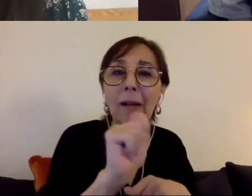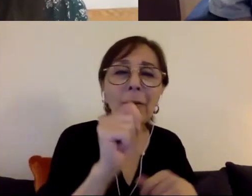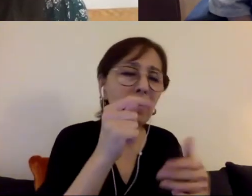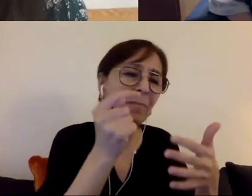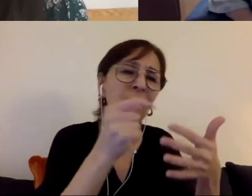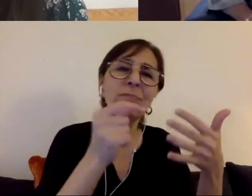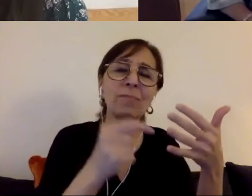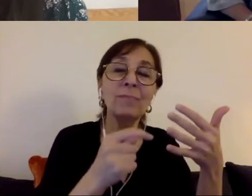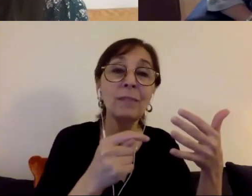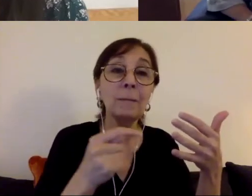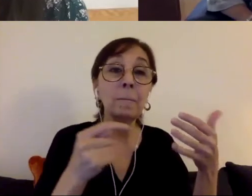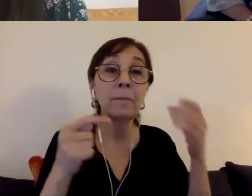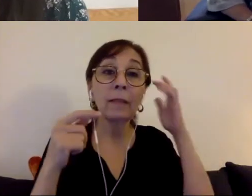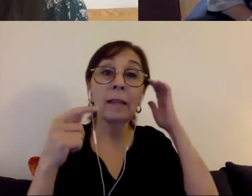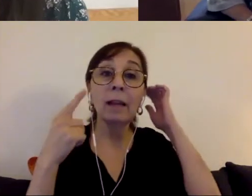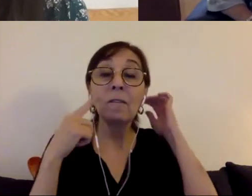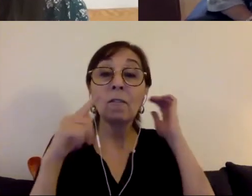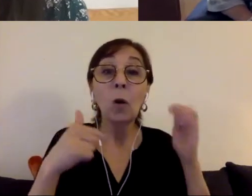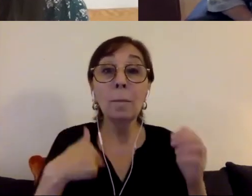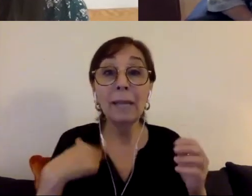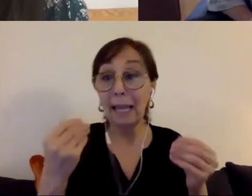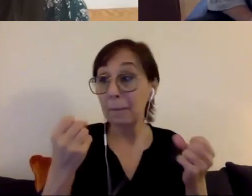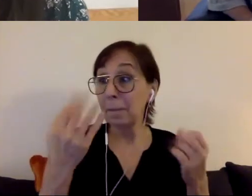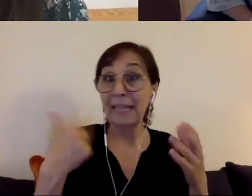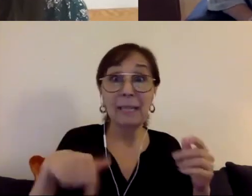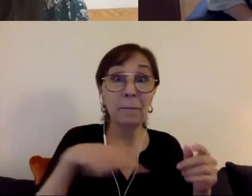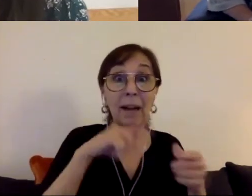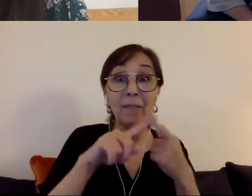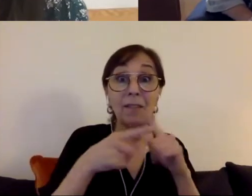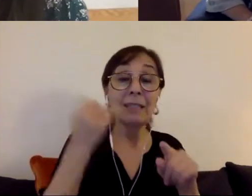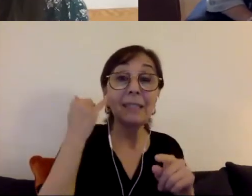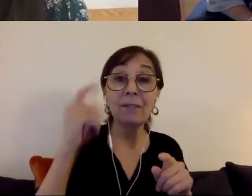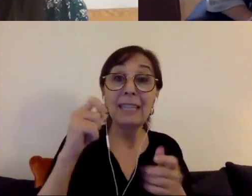myself and most of my friends, if we needed help we were relying on our